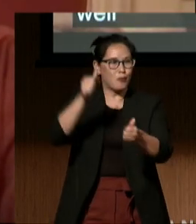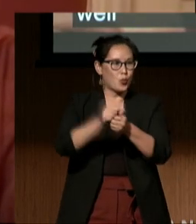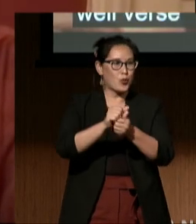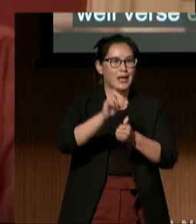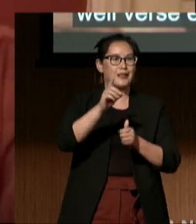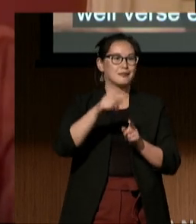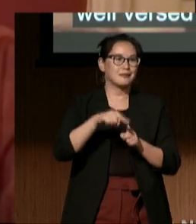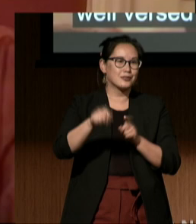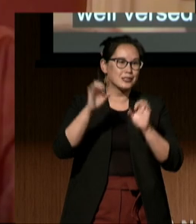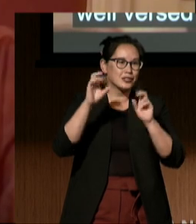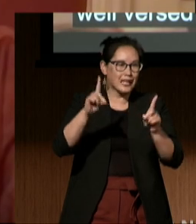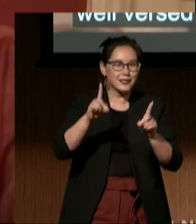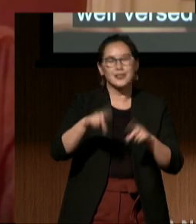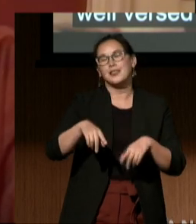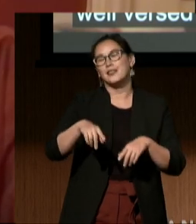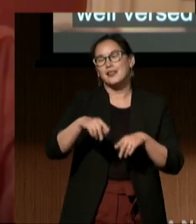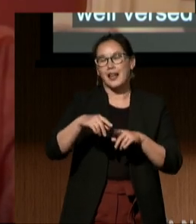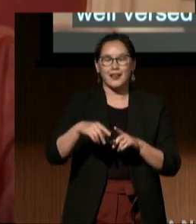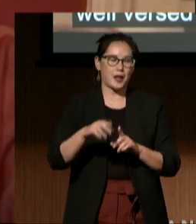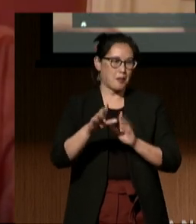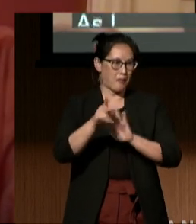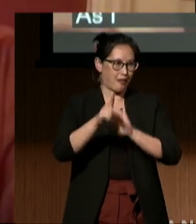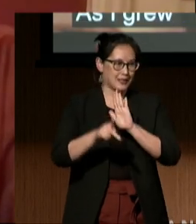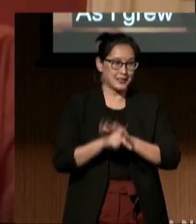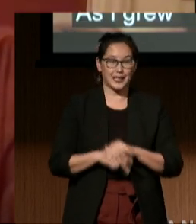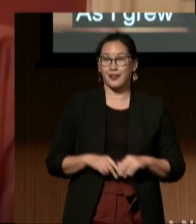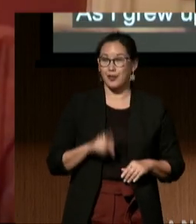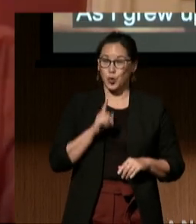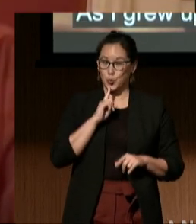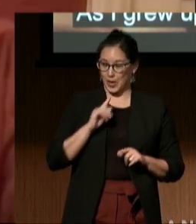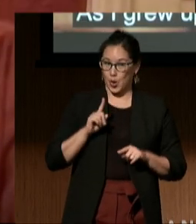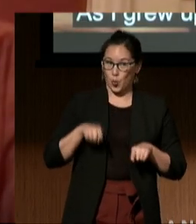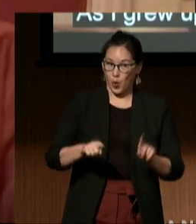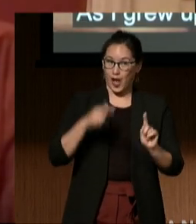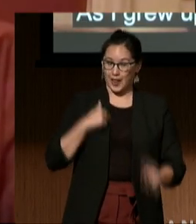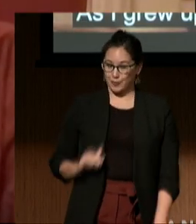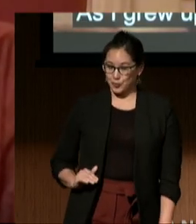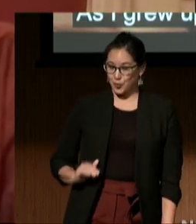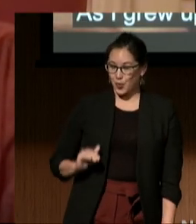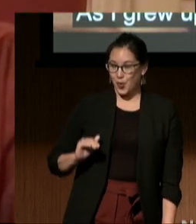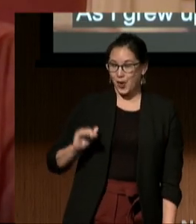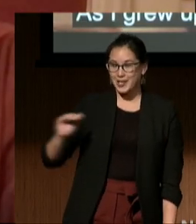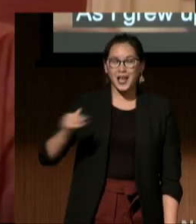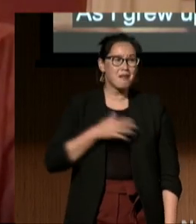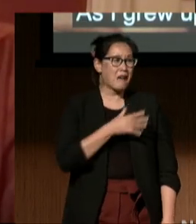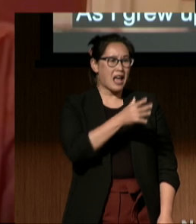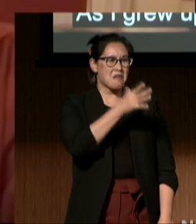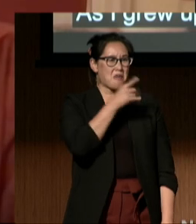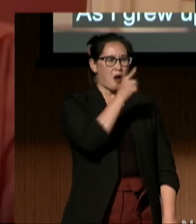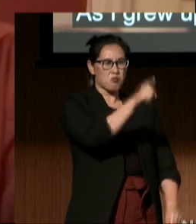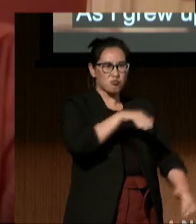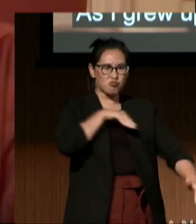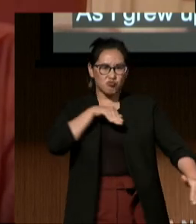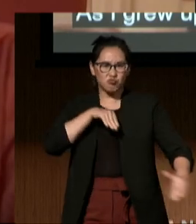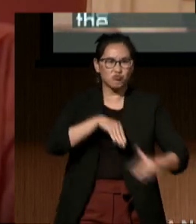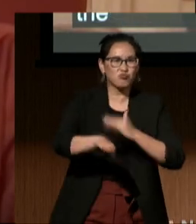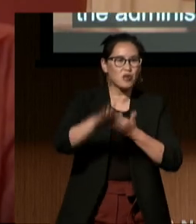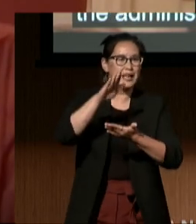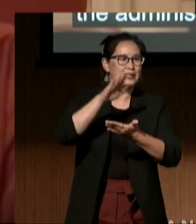As I grew up, it was my mom who would storm into the administrative offices at the school I attended